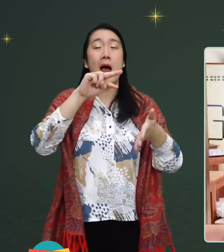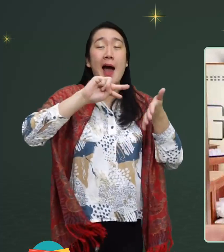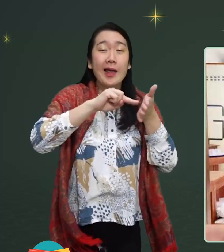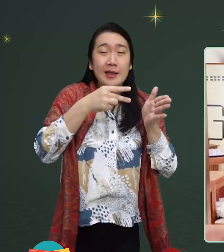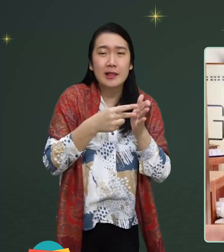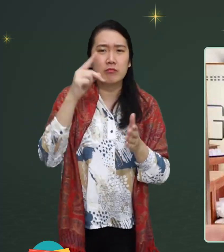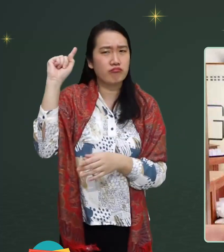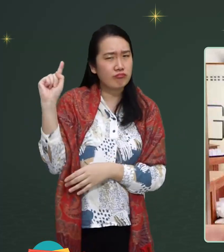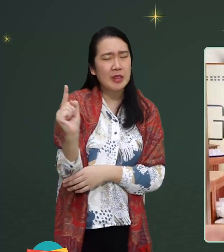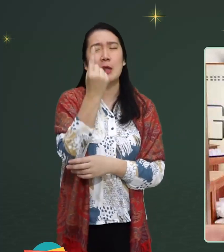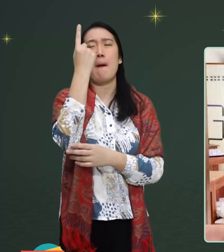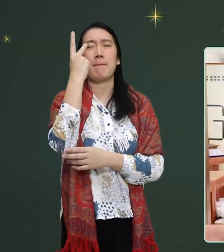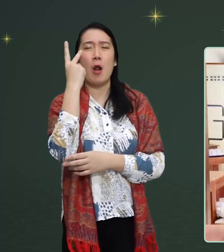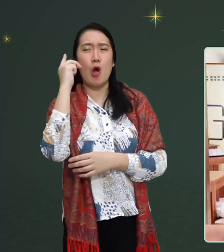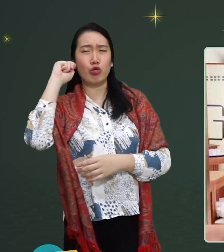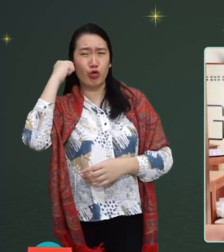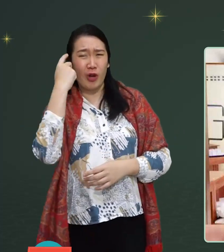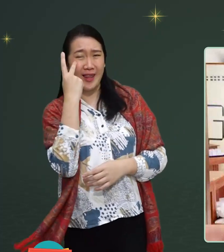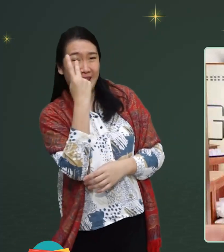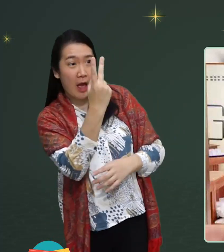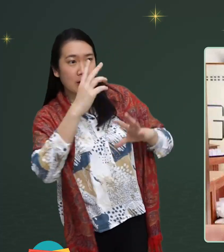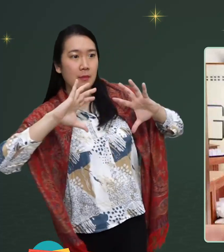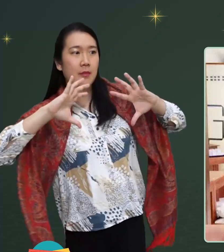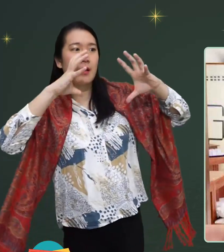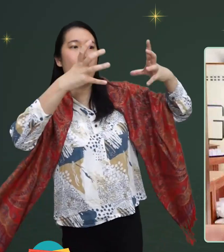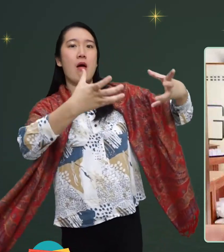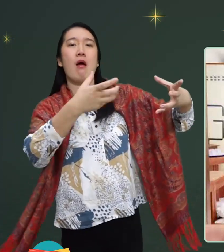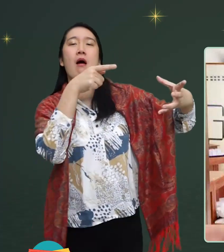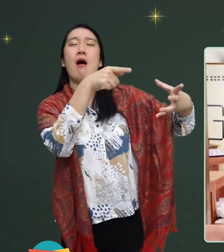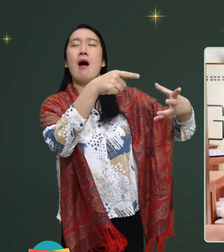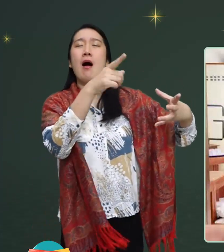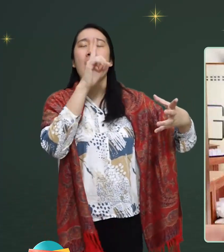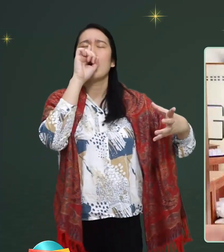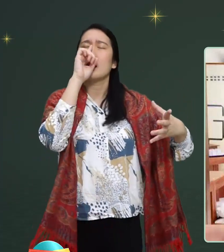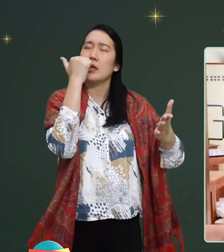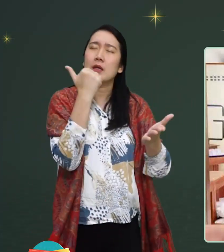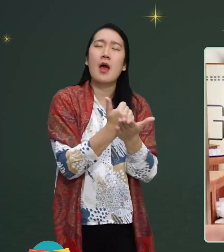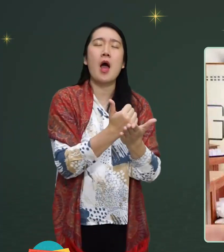it means the first time for a deaf person to see the real world